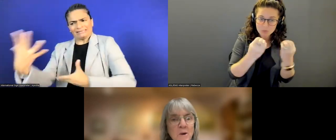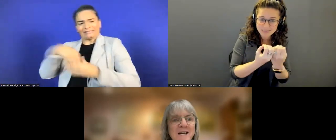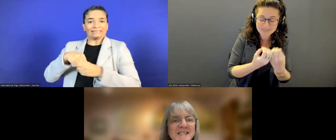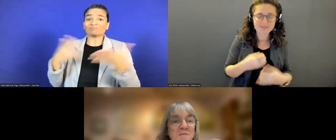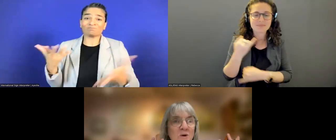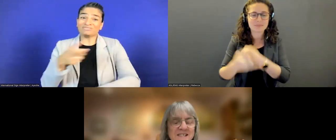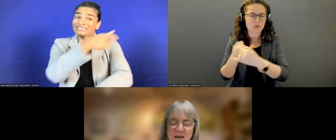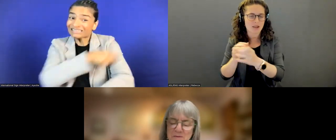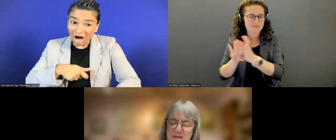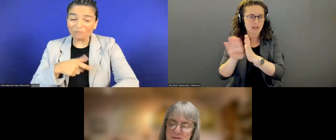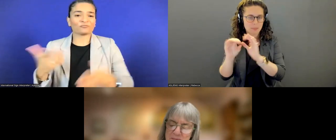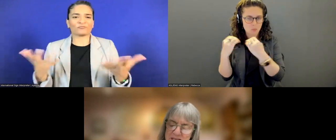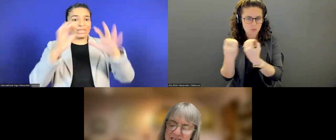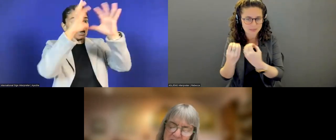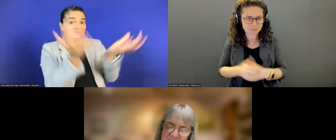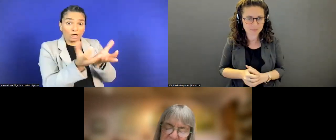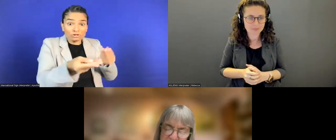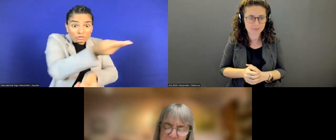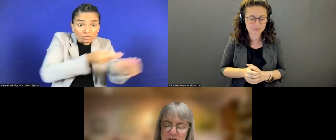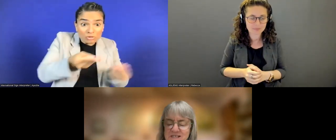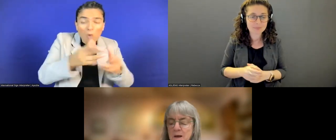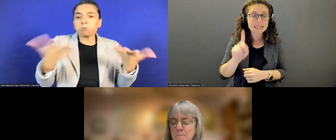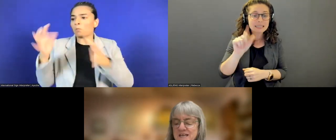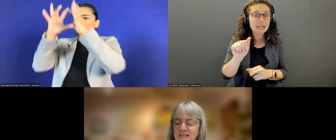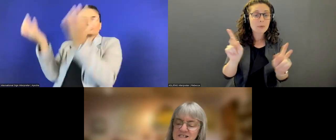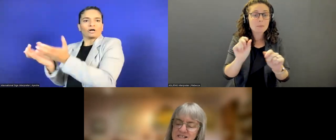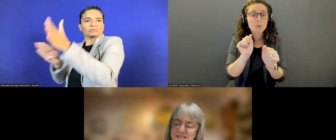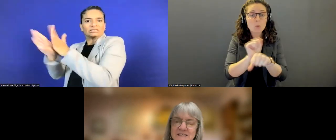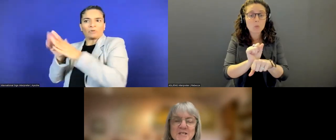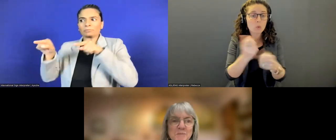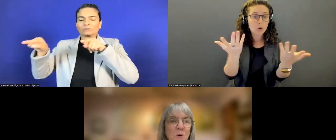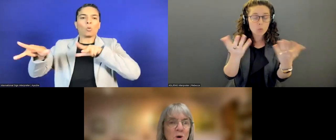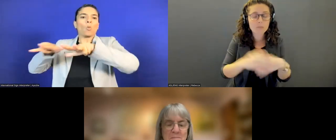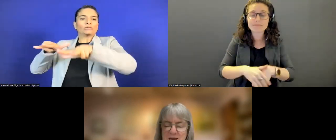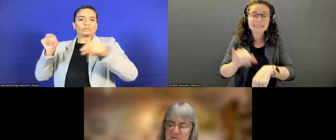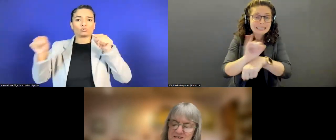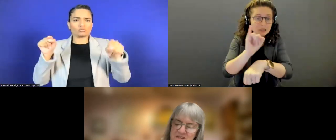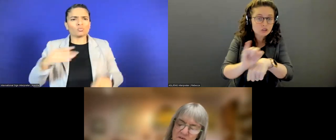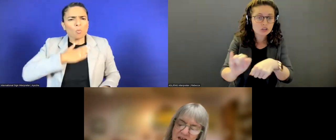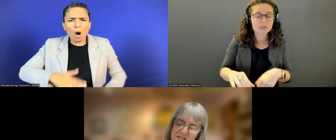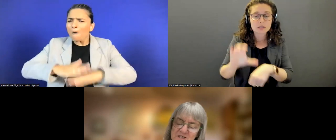We want to see more disabled people being interns, being consultants, board members,